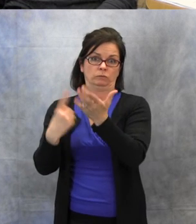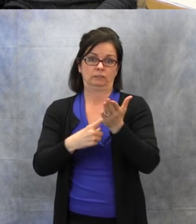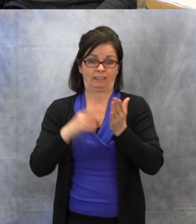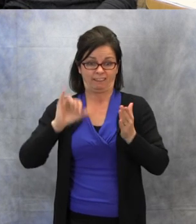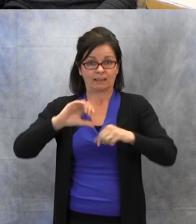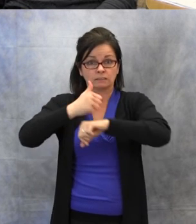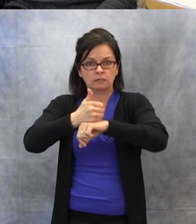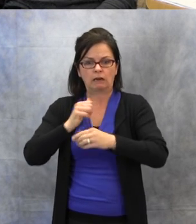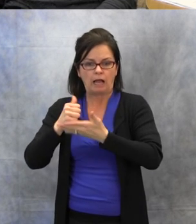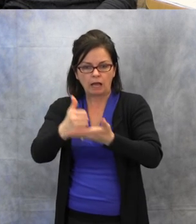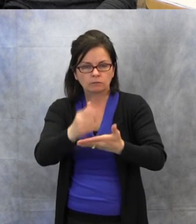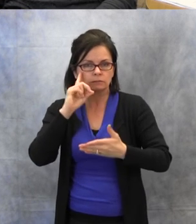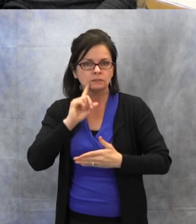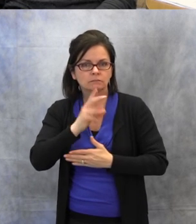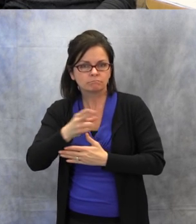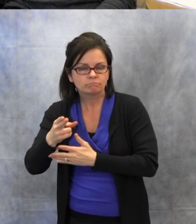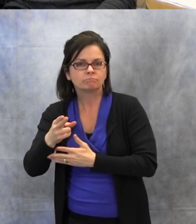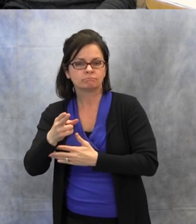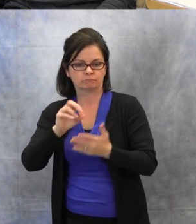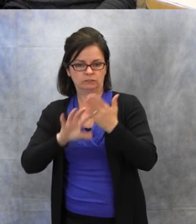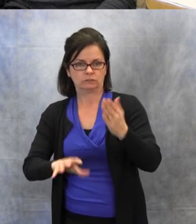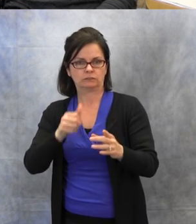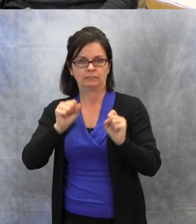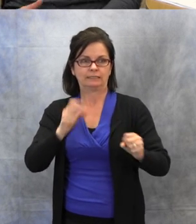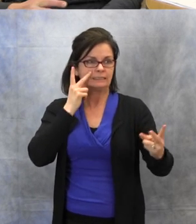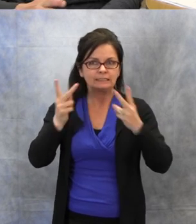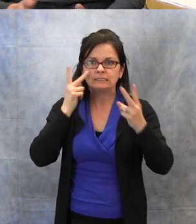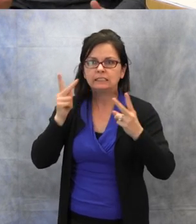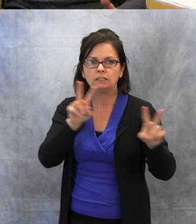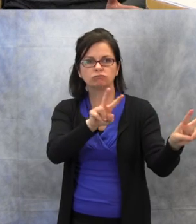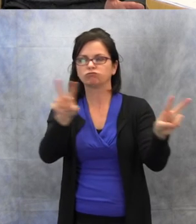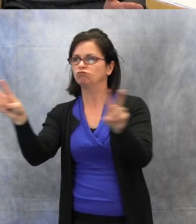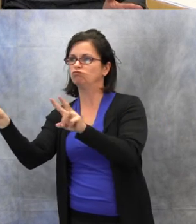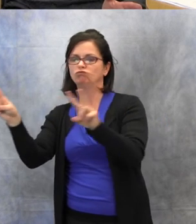and hard of hearing students to see all